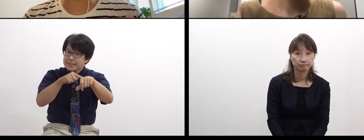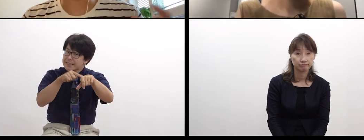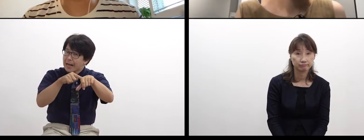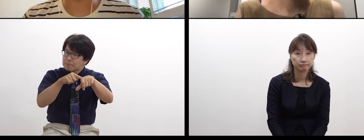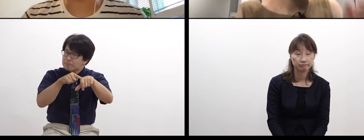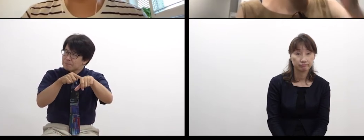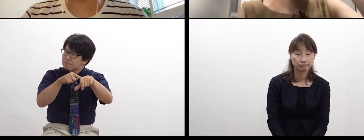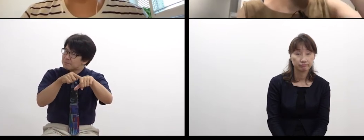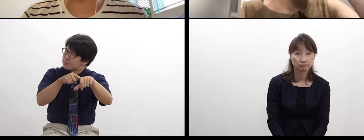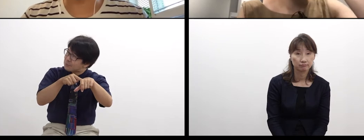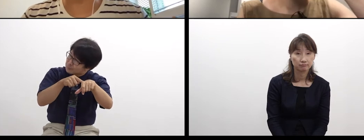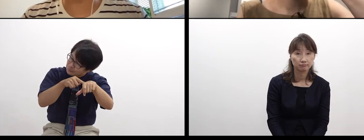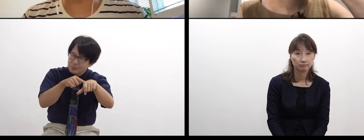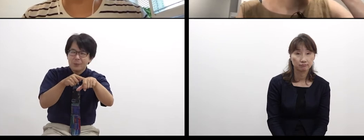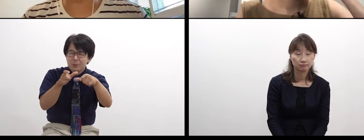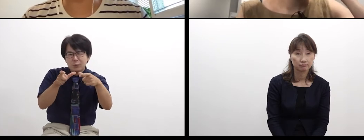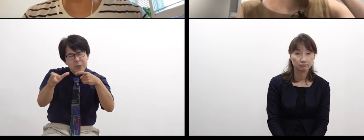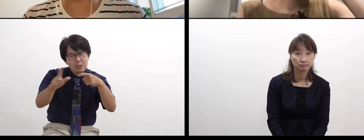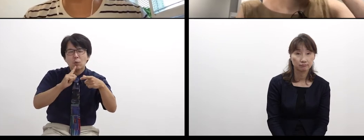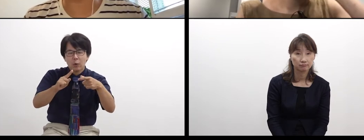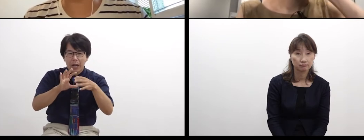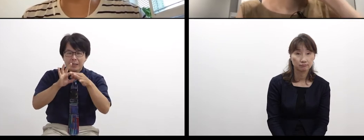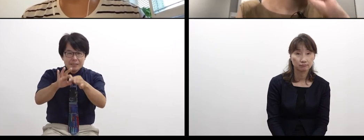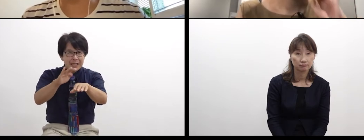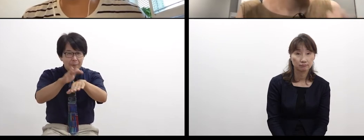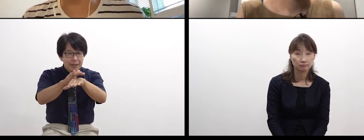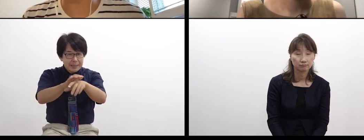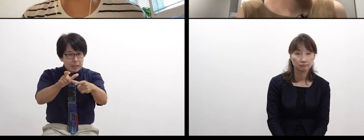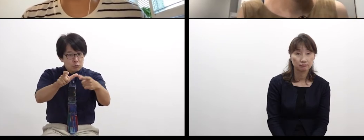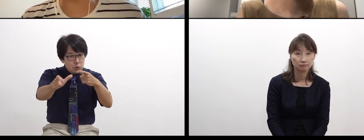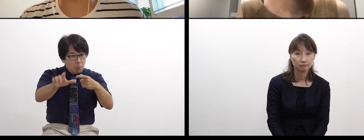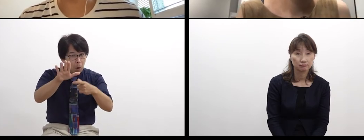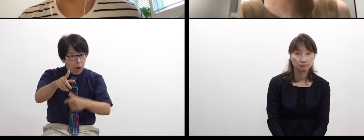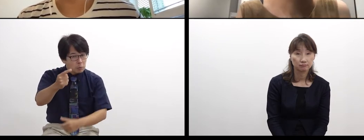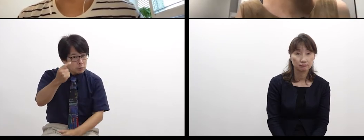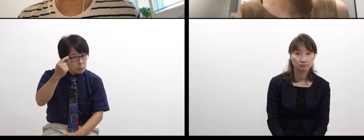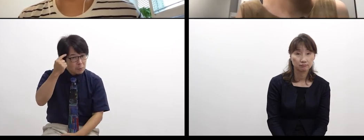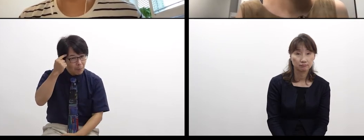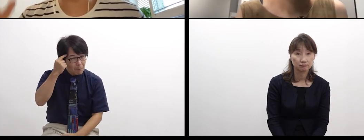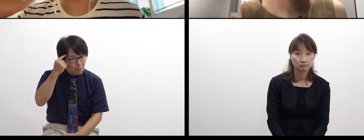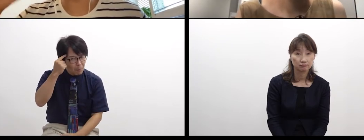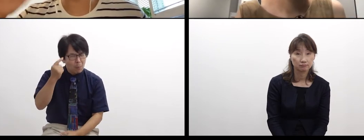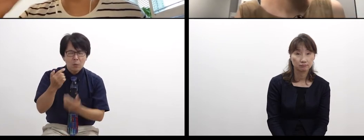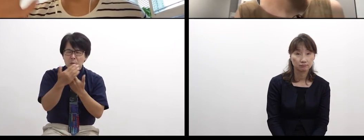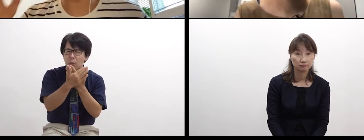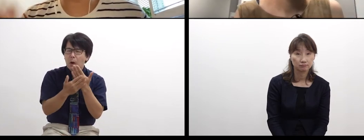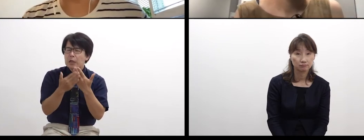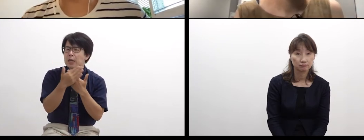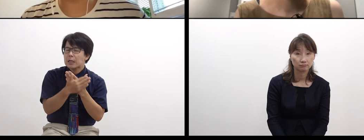about time or way of communication. Do you have any consciousness about that?